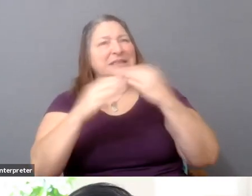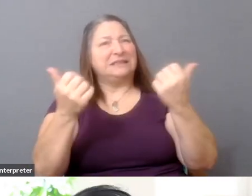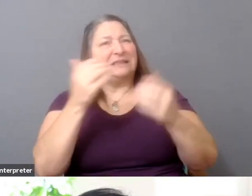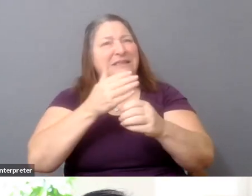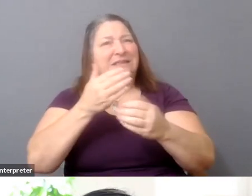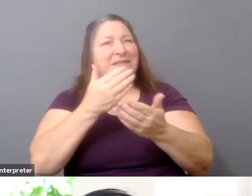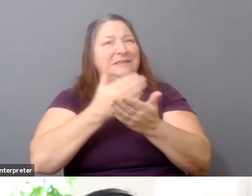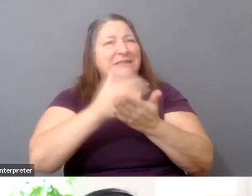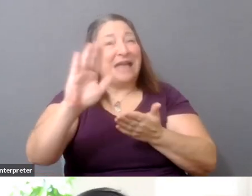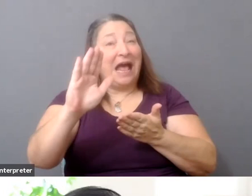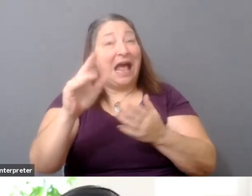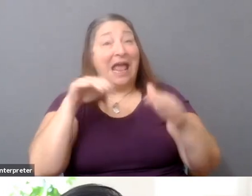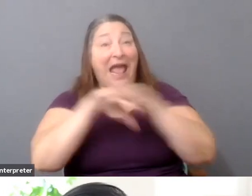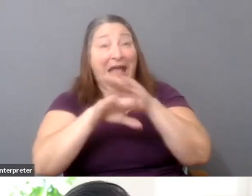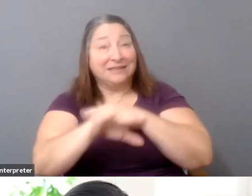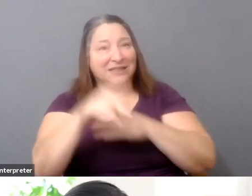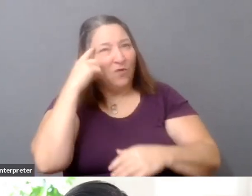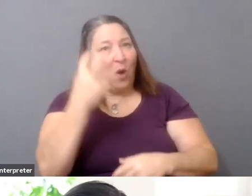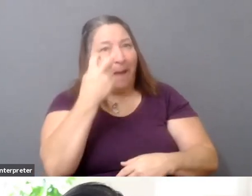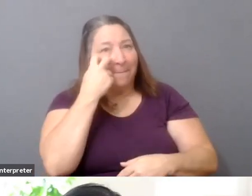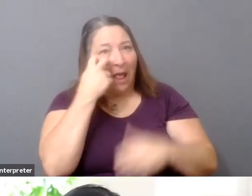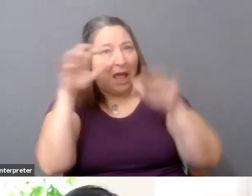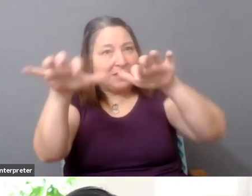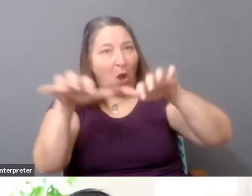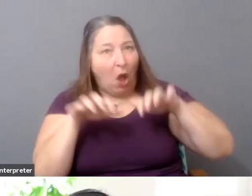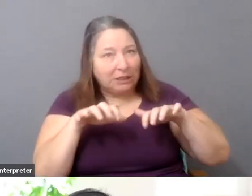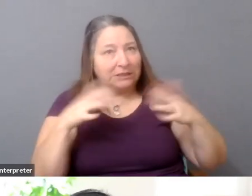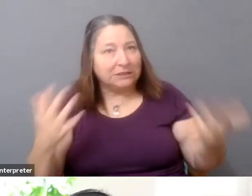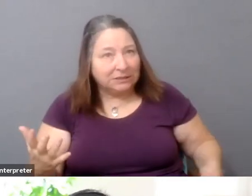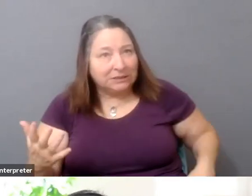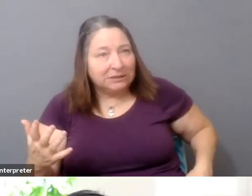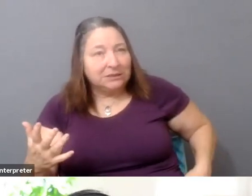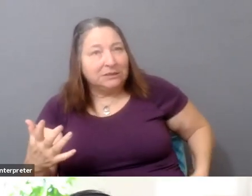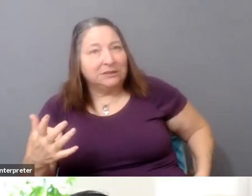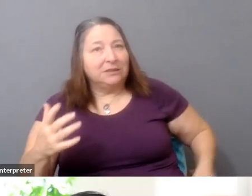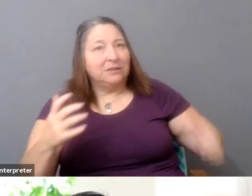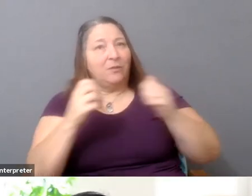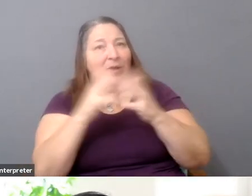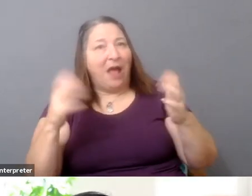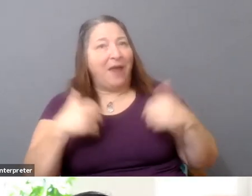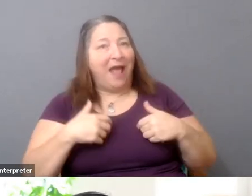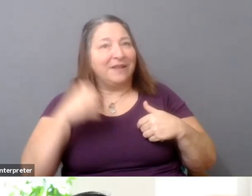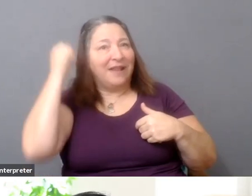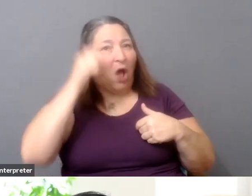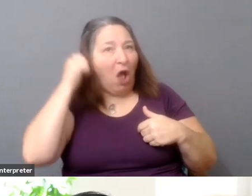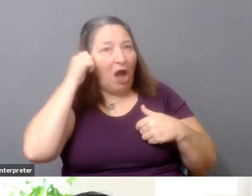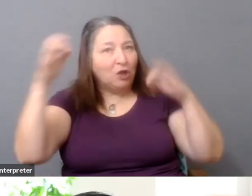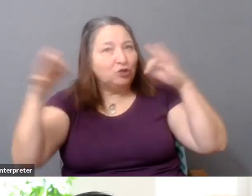That's definitely not me. I think Maggie-- maybe you have thoughts on that question.